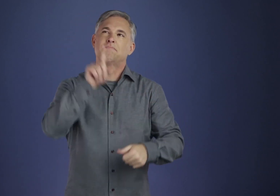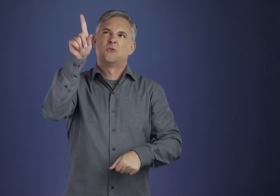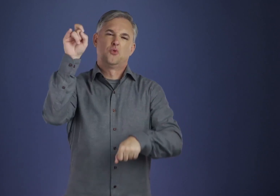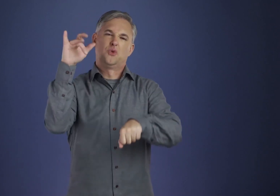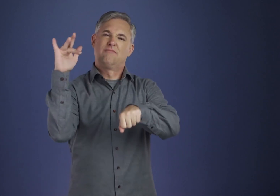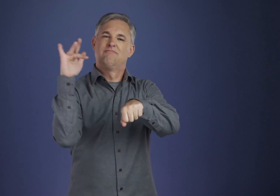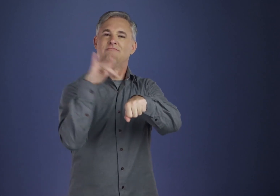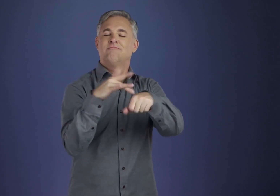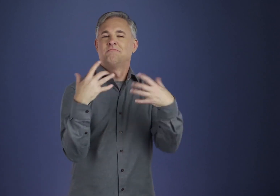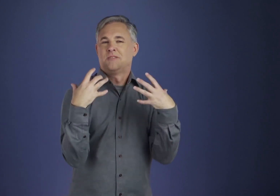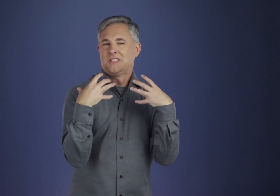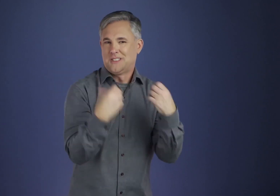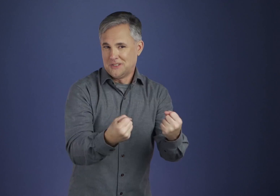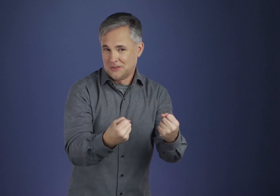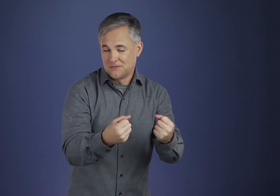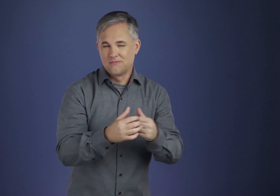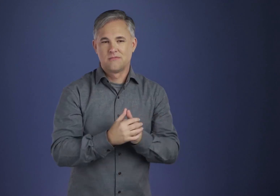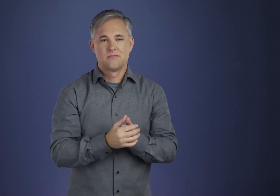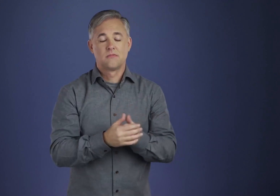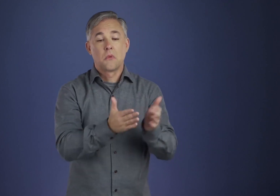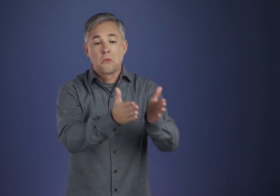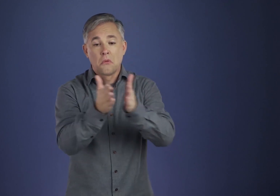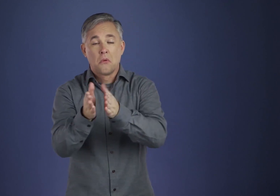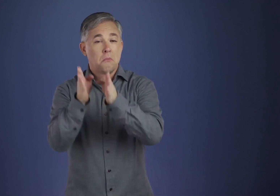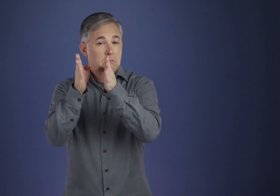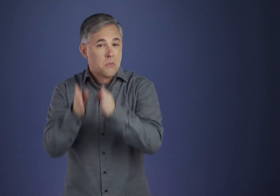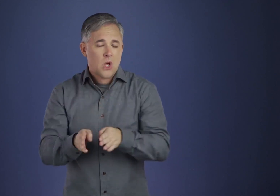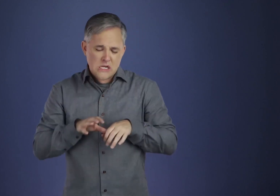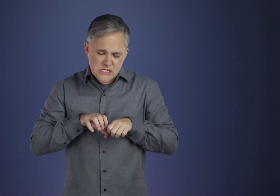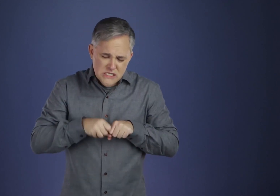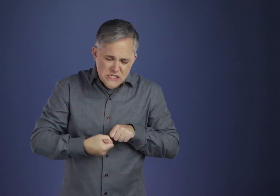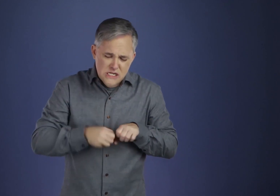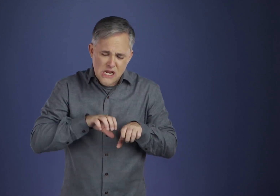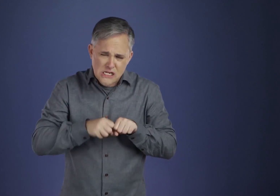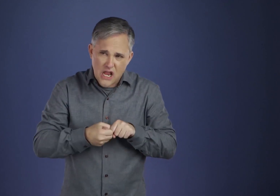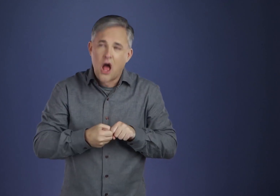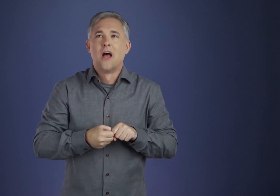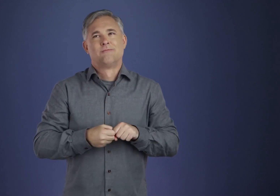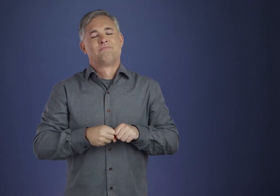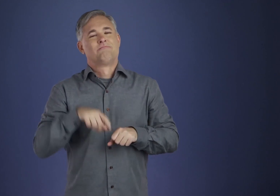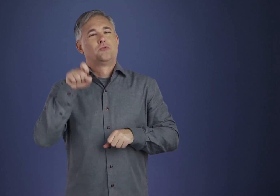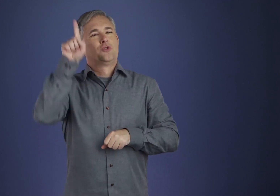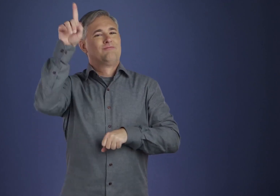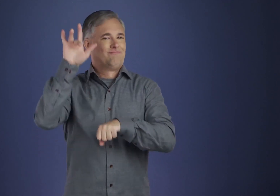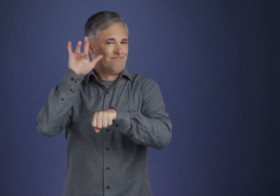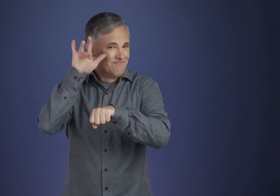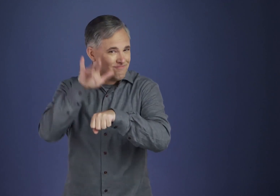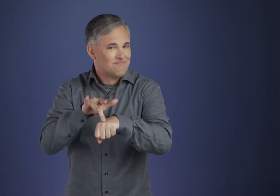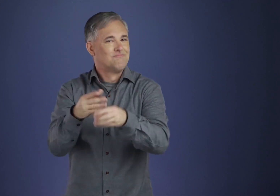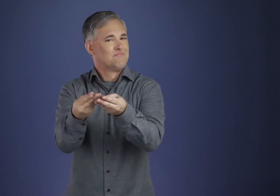Such prayers, of course, are fundamentally good acts, but often they are based upon a supposition